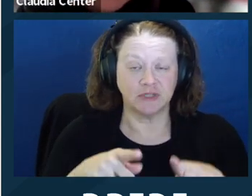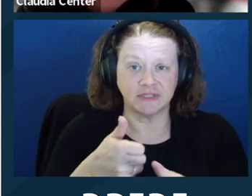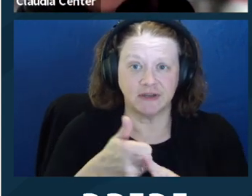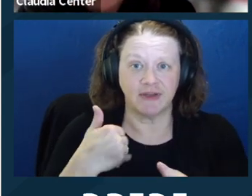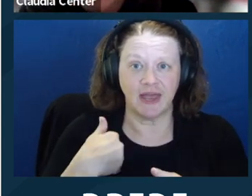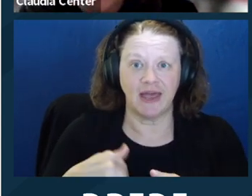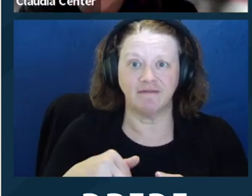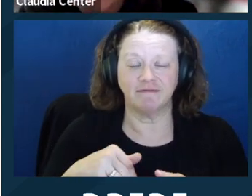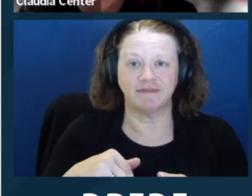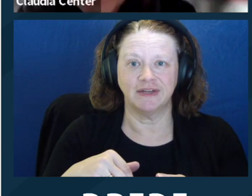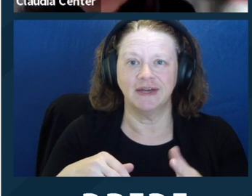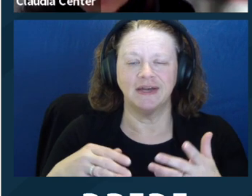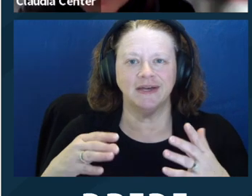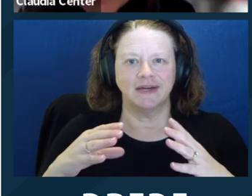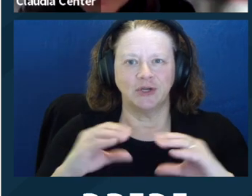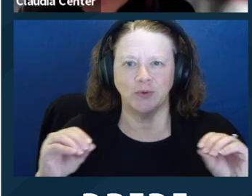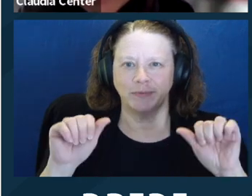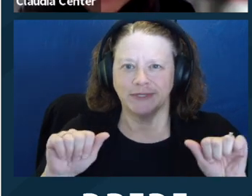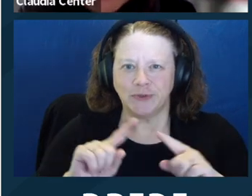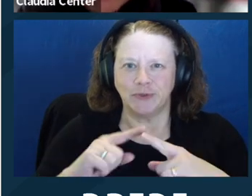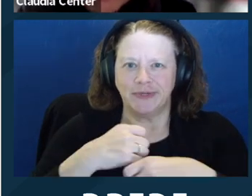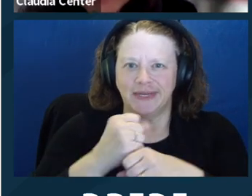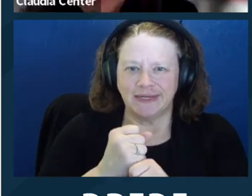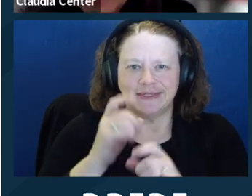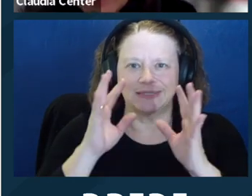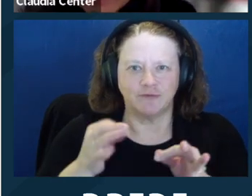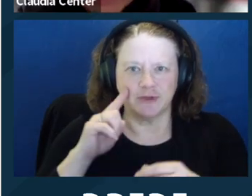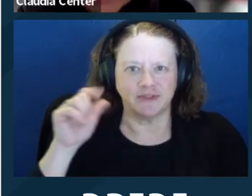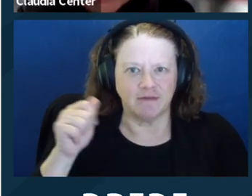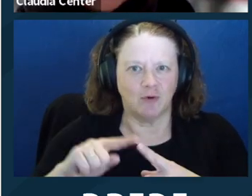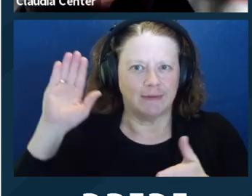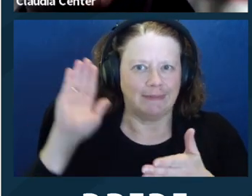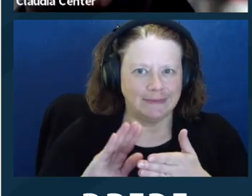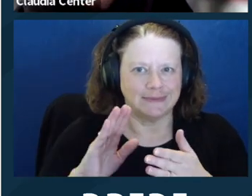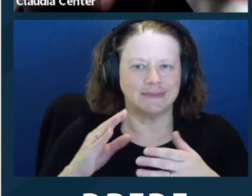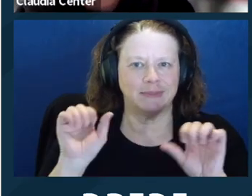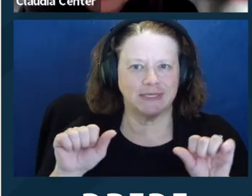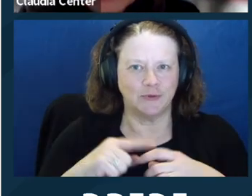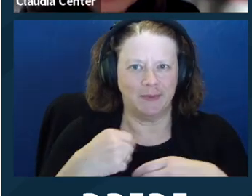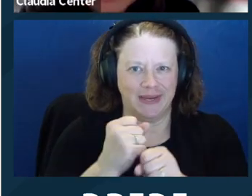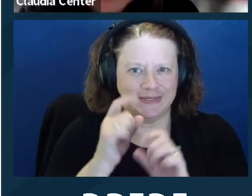viewed as having diminished capacity. So again, I'm Claudia Center. DREDF's legal director,